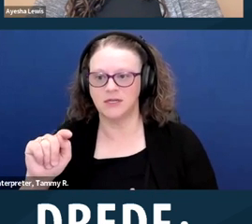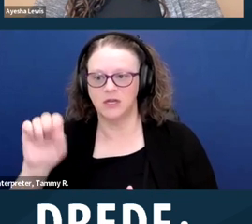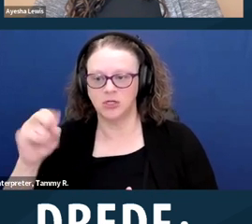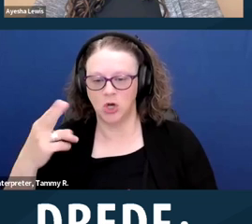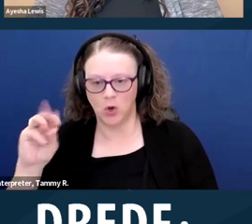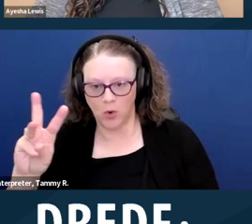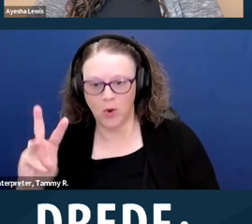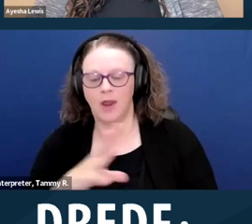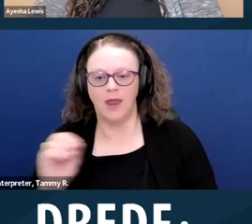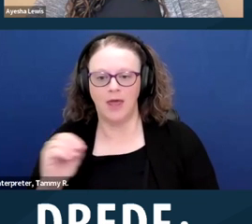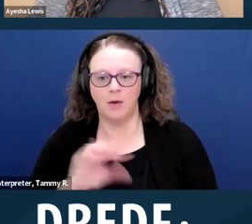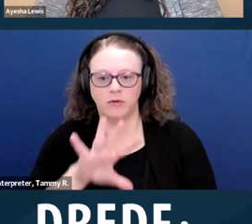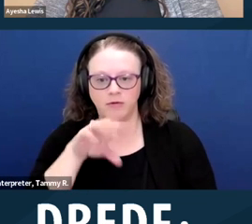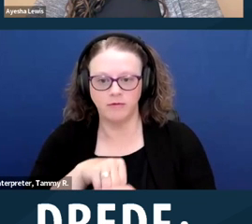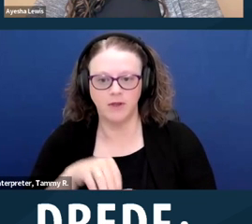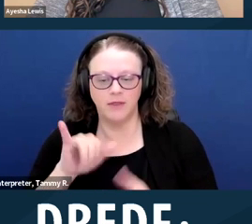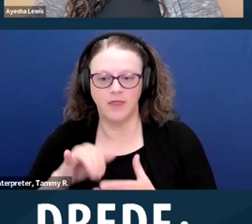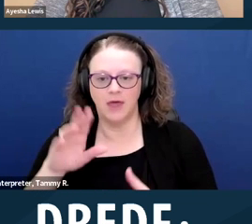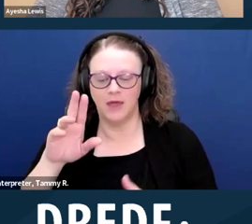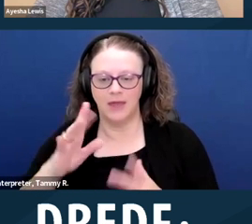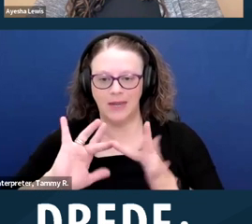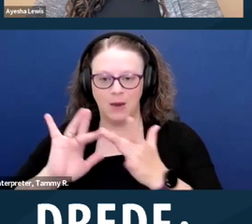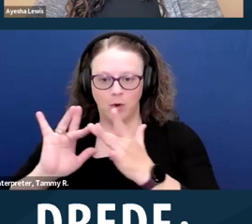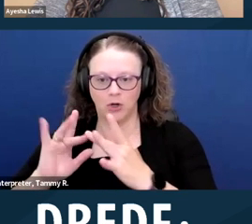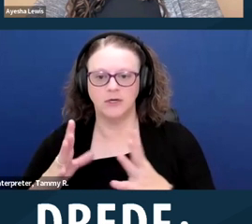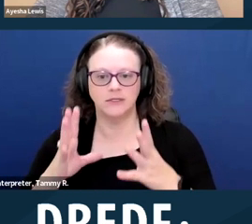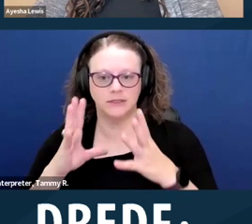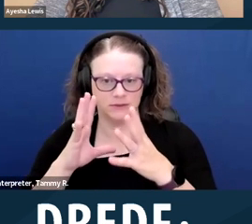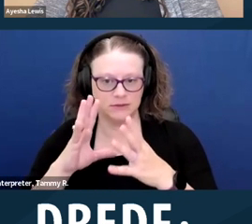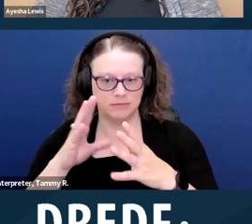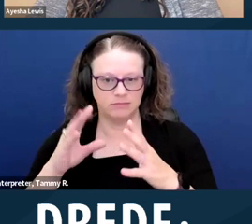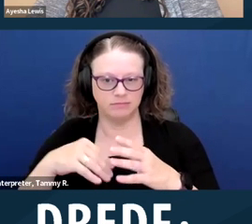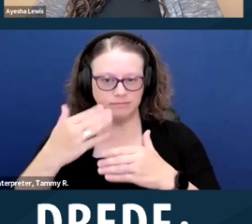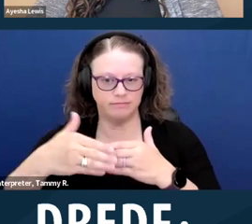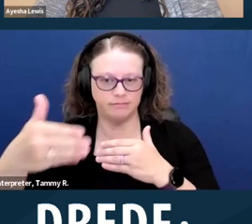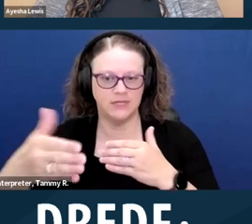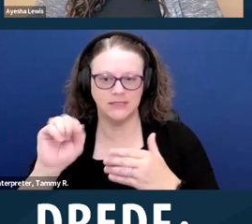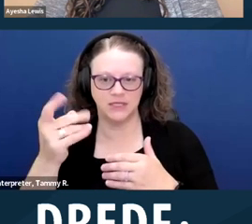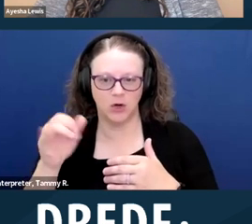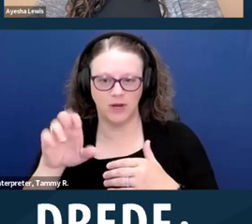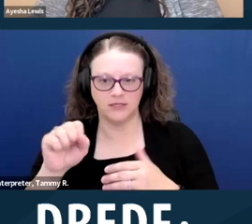and was featured in the Netflix series, "Worn Stories." Patrice is a national advocate for marriage equality